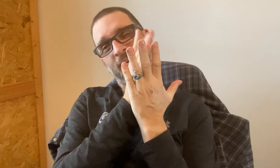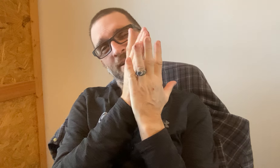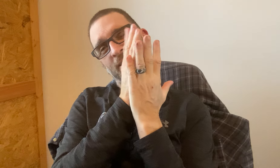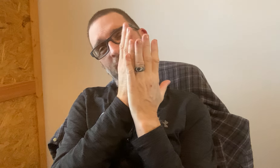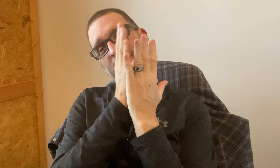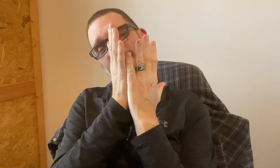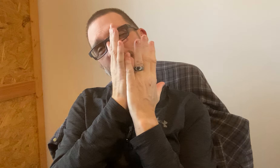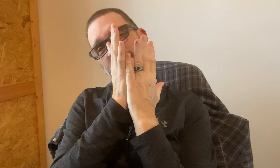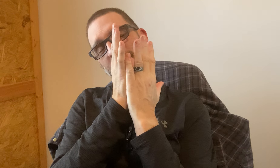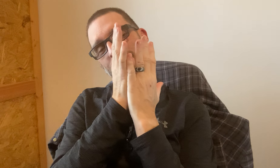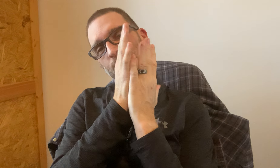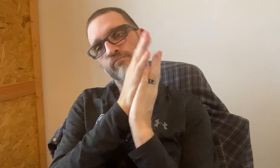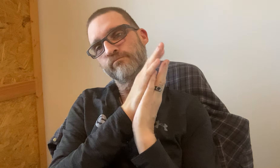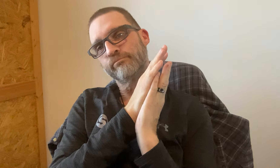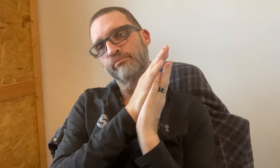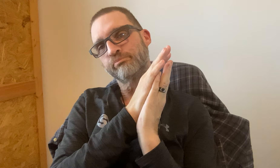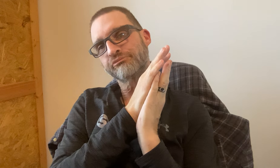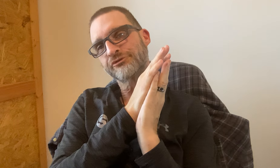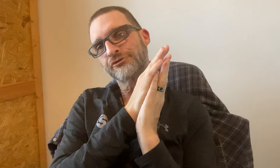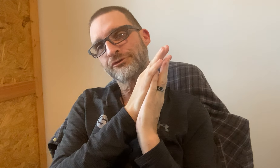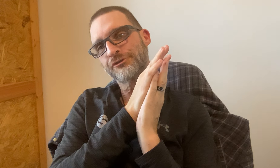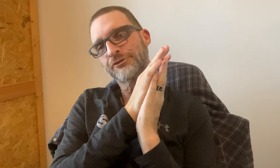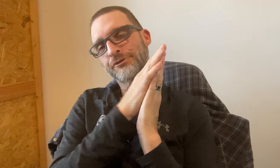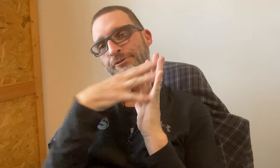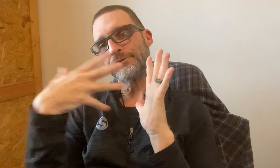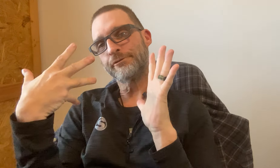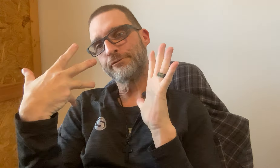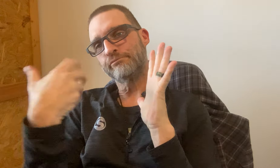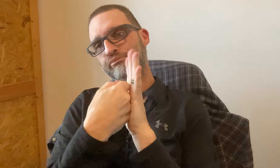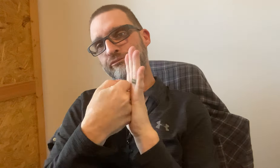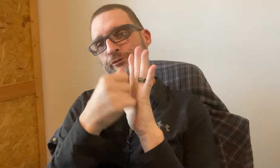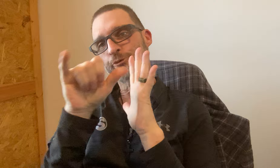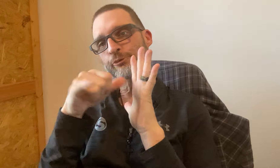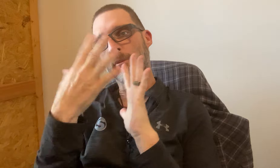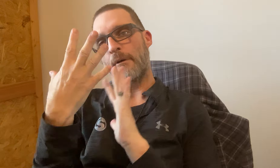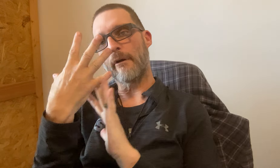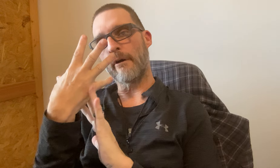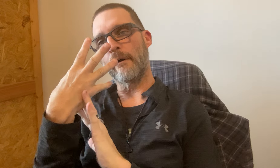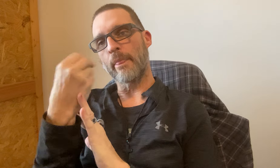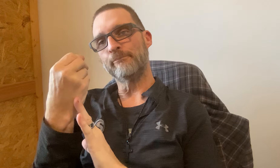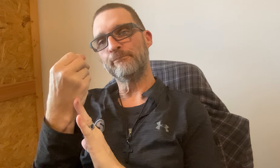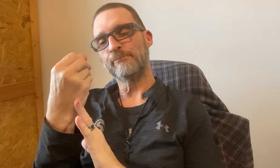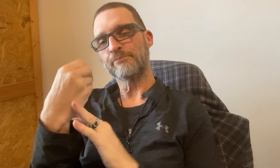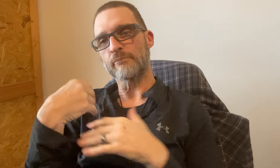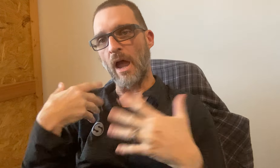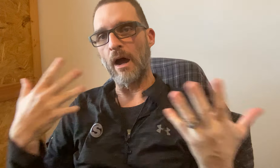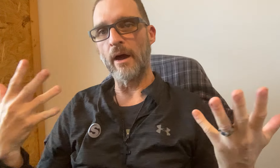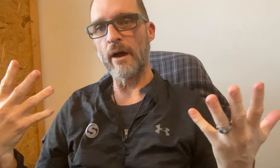Gone through it nearly all the way then *pfft* YouTube crashed and the video disappeared.